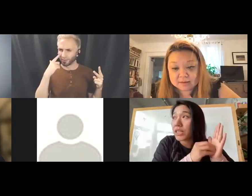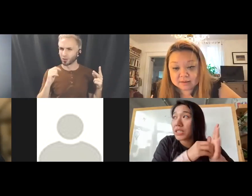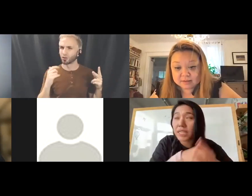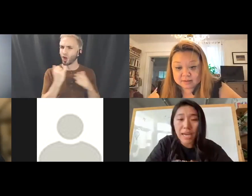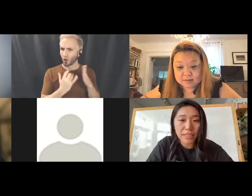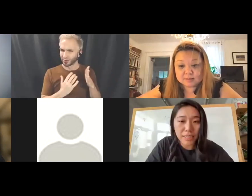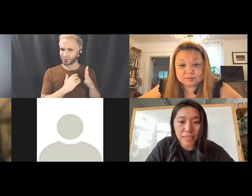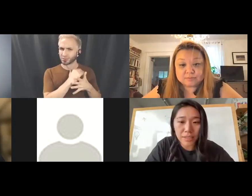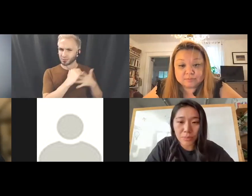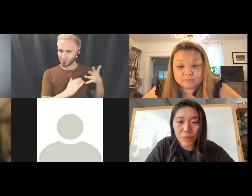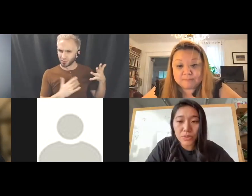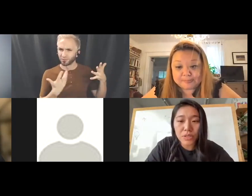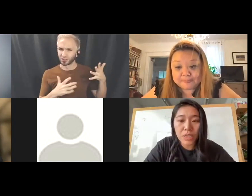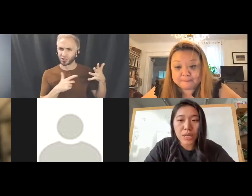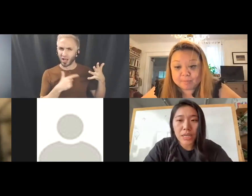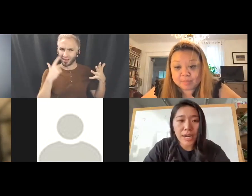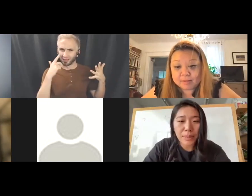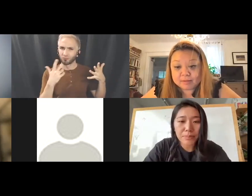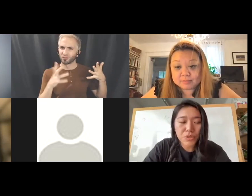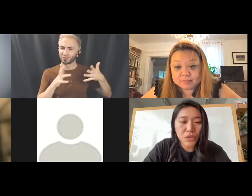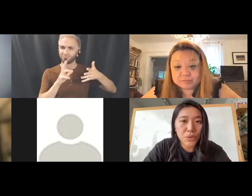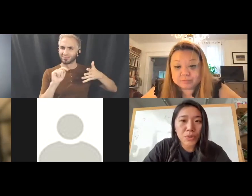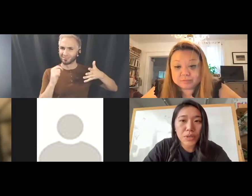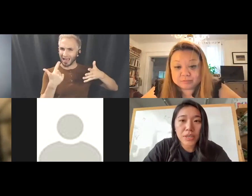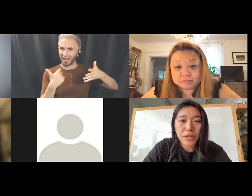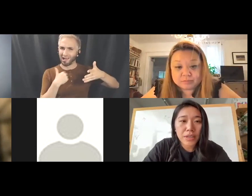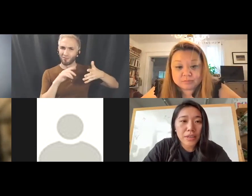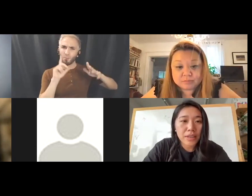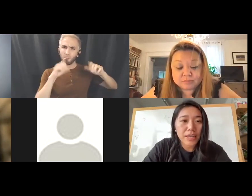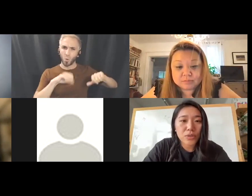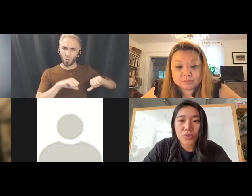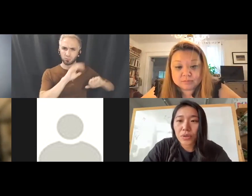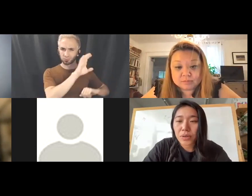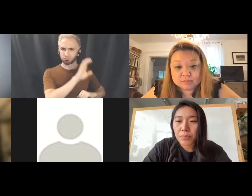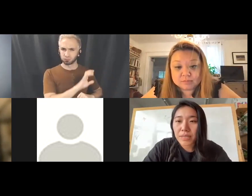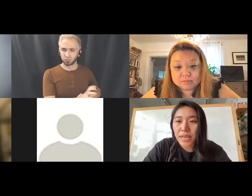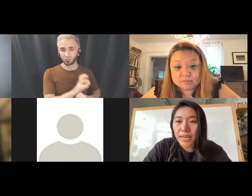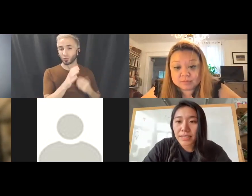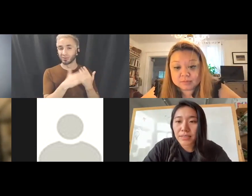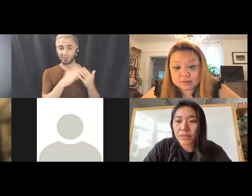actually tagged in their posts, so that's also a great place to access